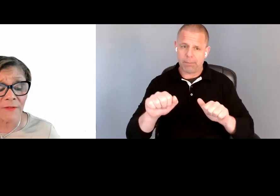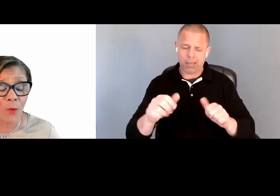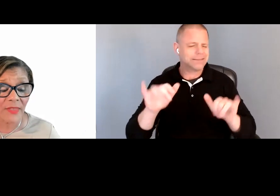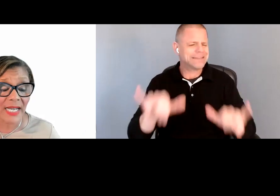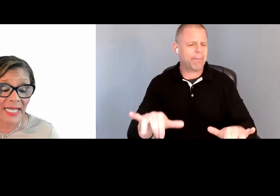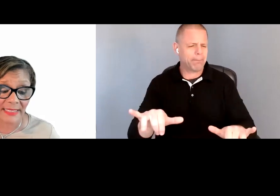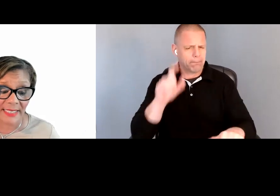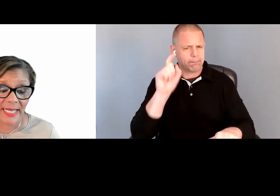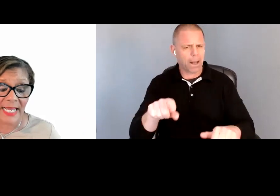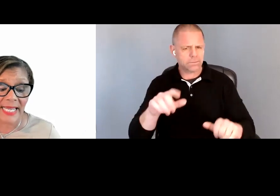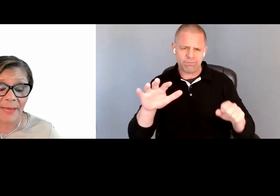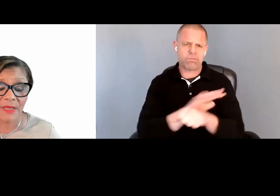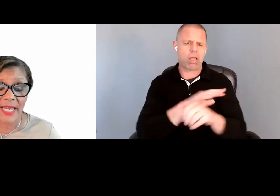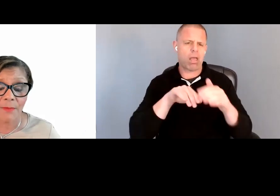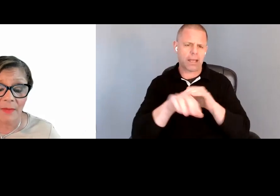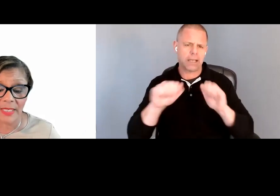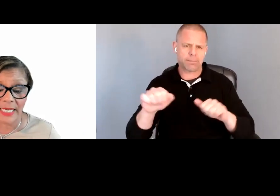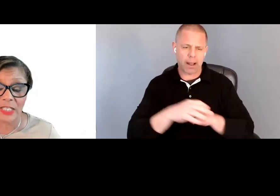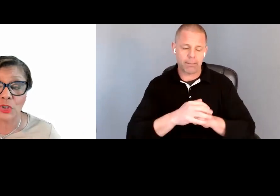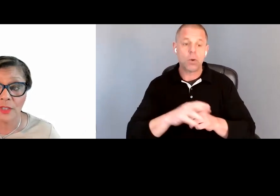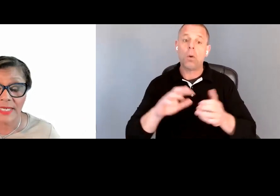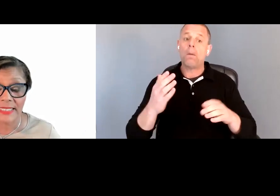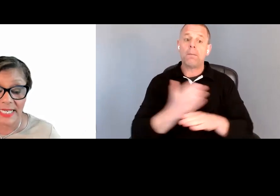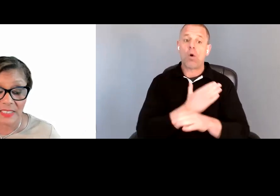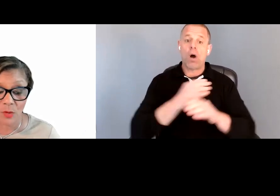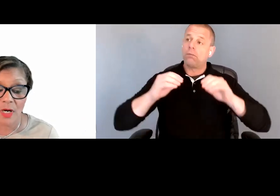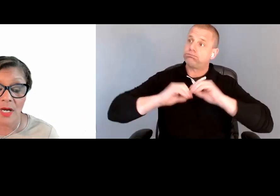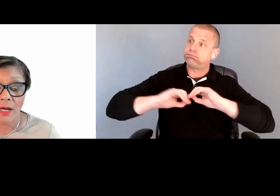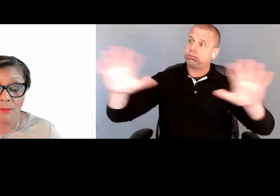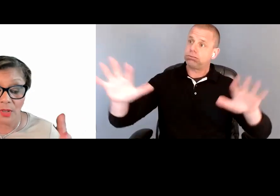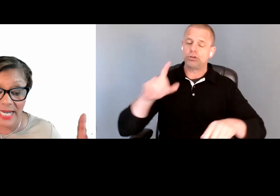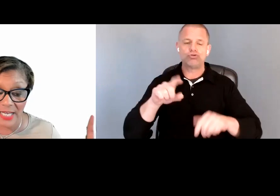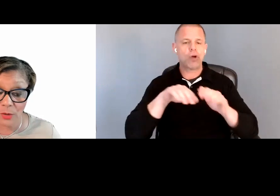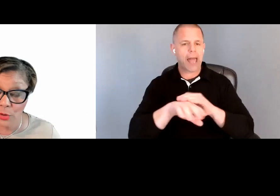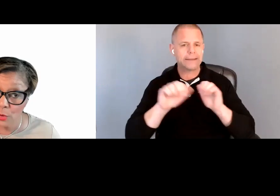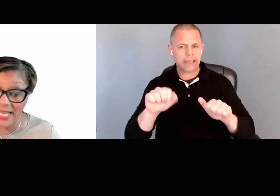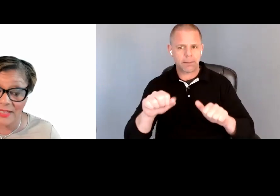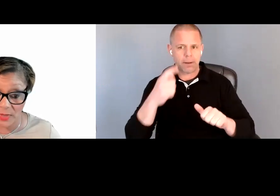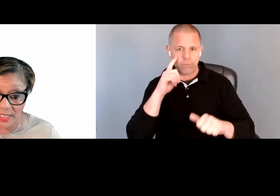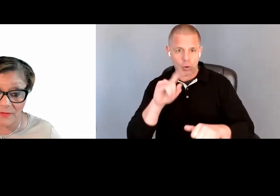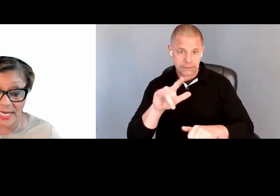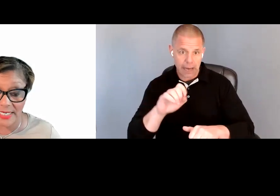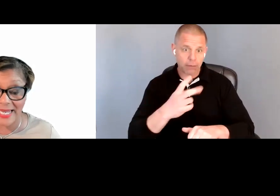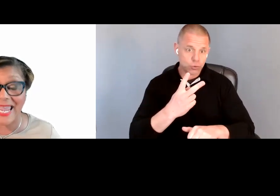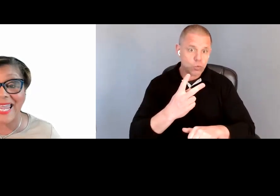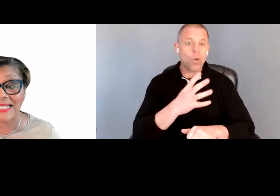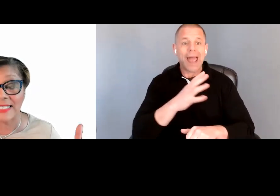Before content is made public, it should be accessible through Title II and III of the ADA and